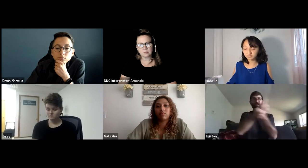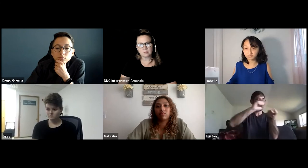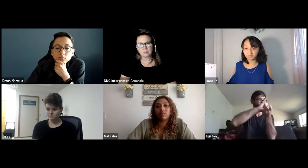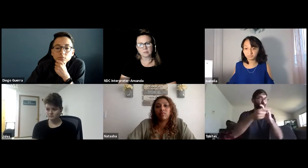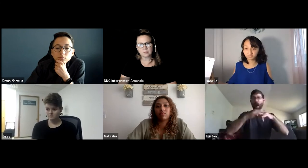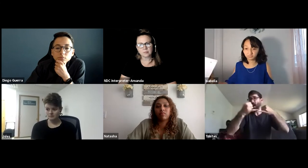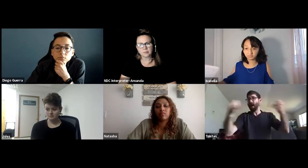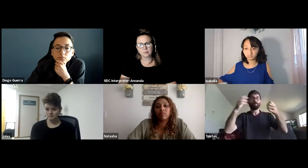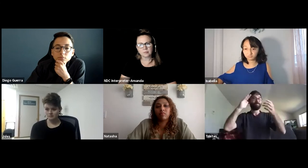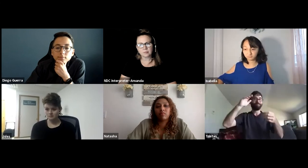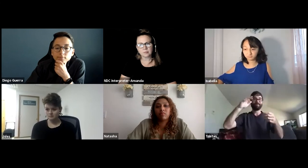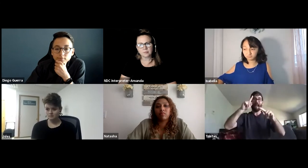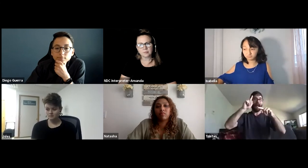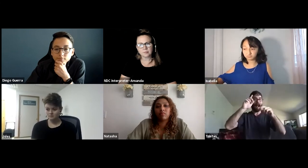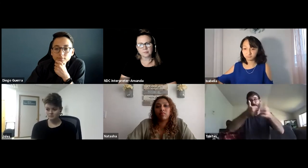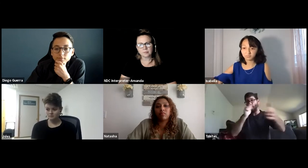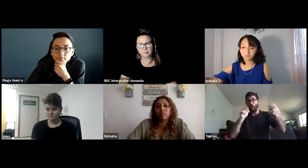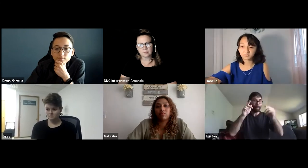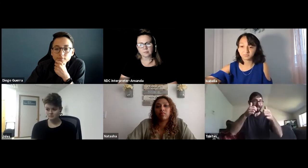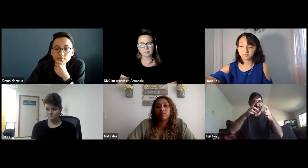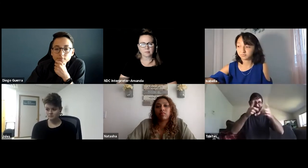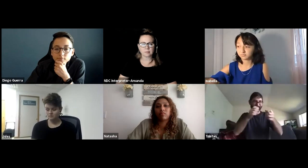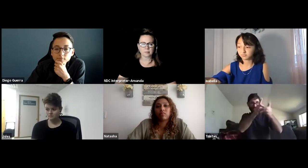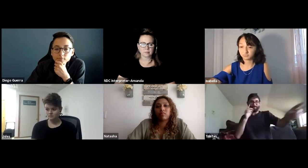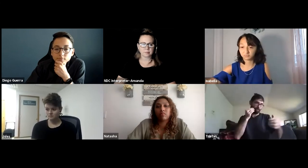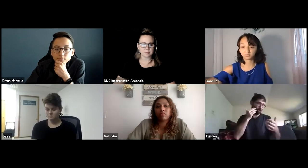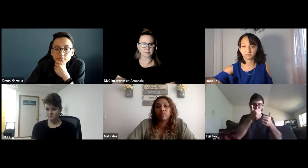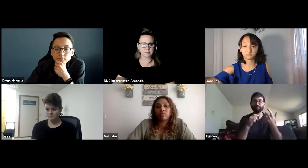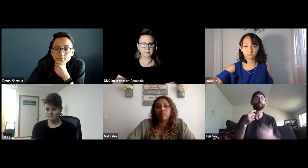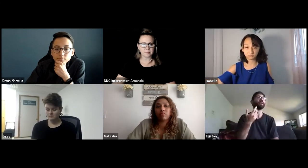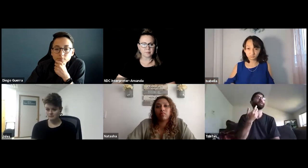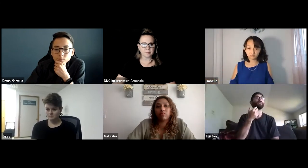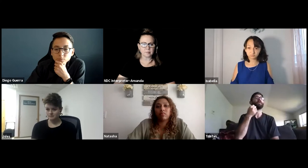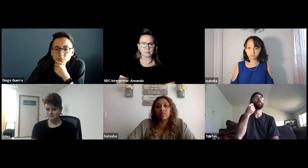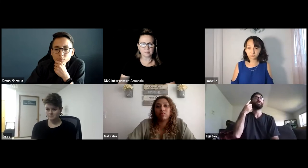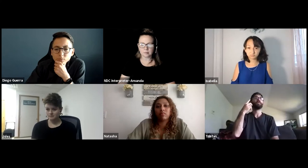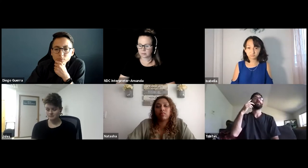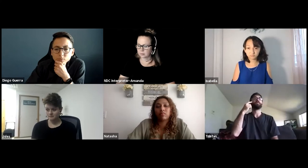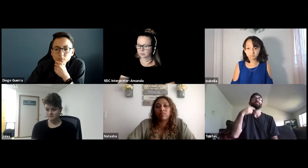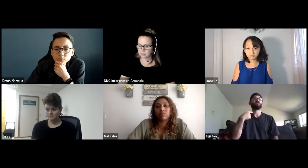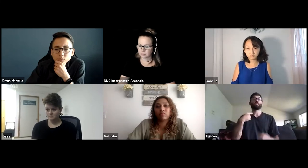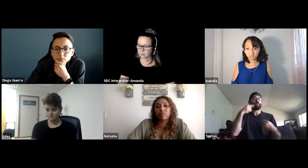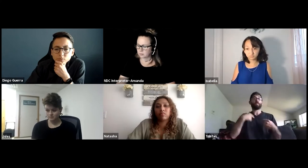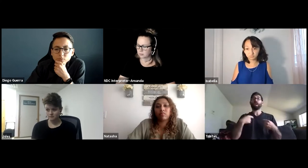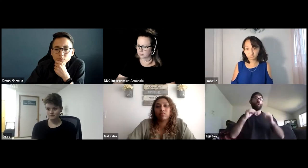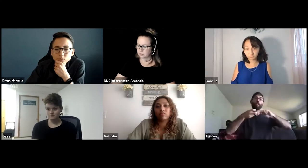I'm not exactly sure, when the transition happened basically and we all went to remote distance learning, around